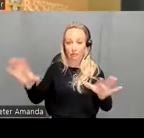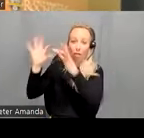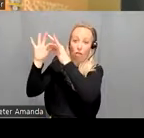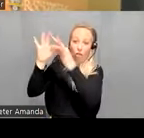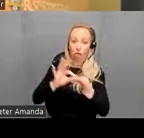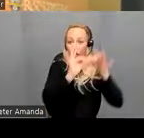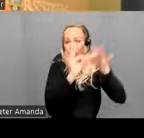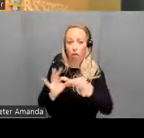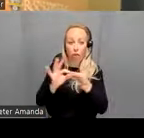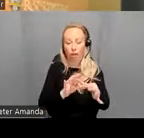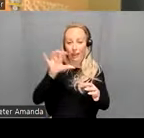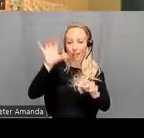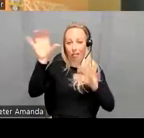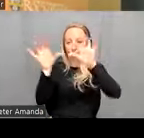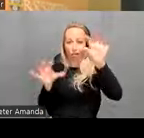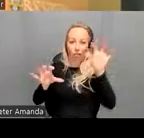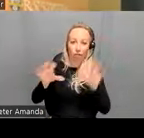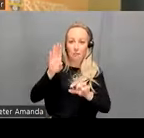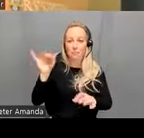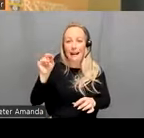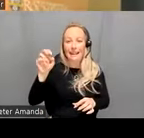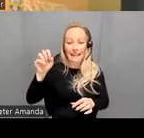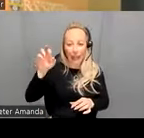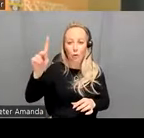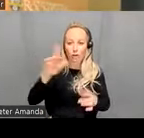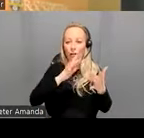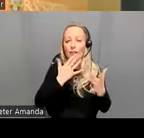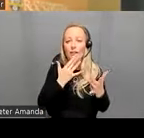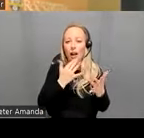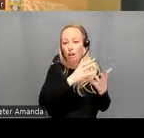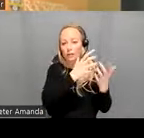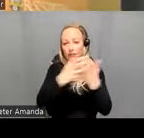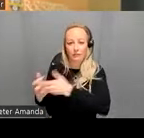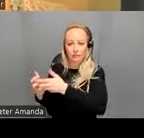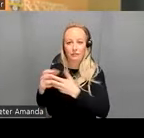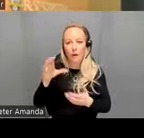clustered by Network and they're colorcoded on on the outskirts of the Matrix and so um